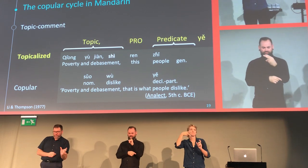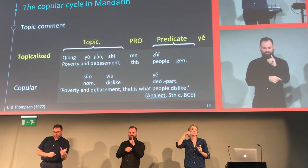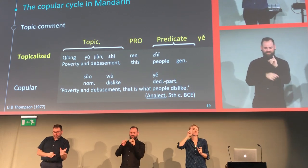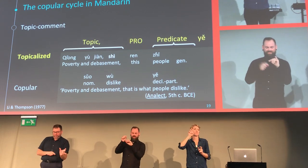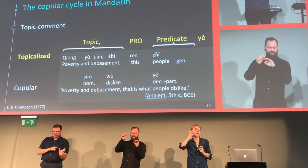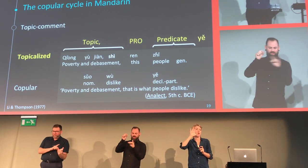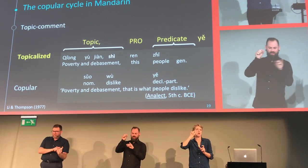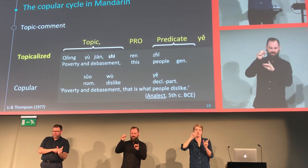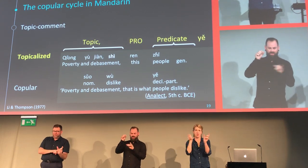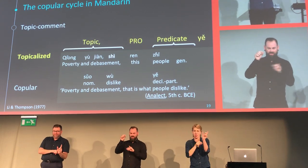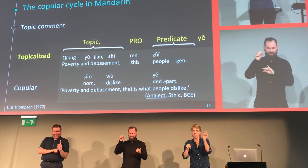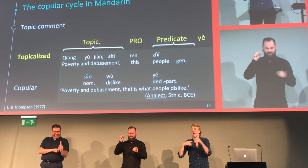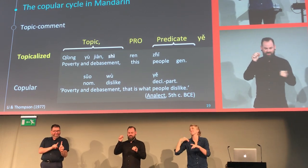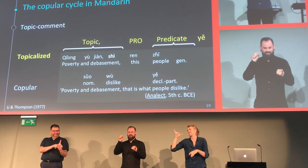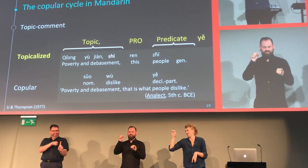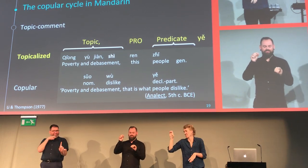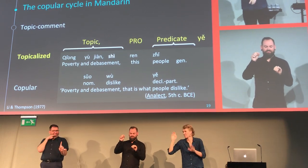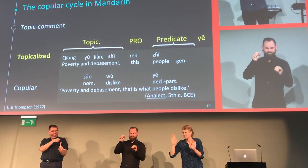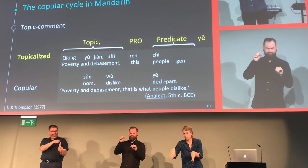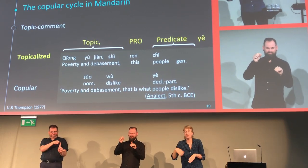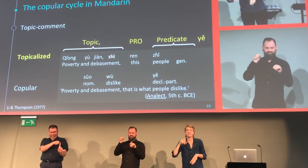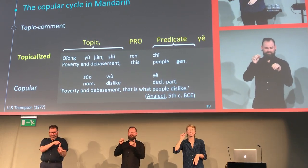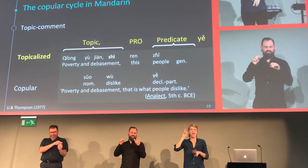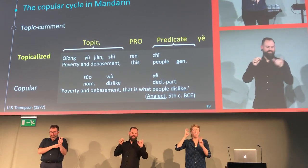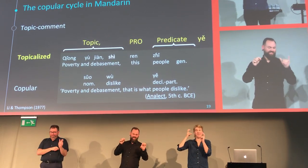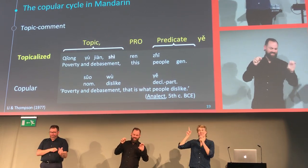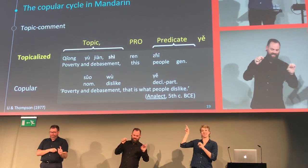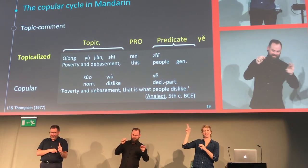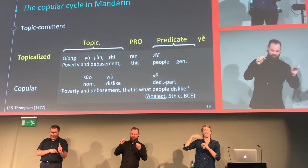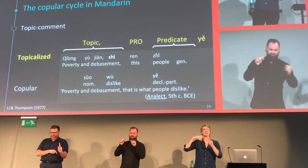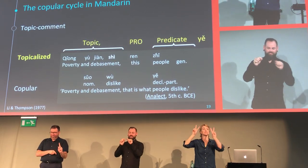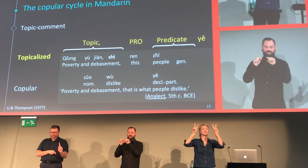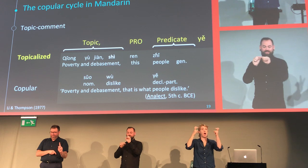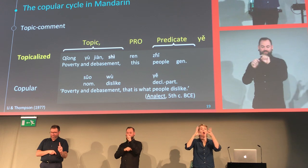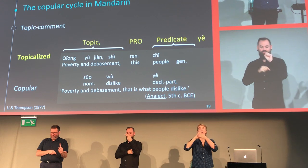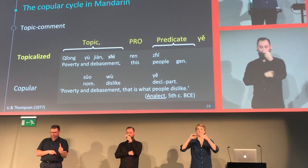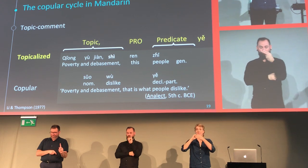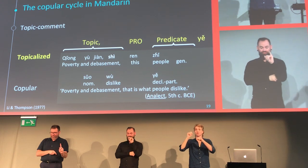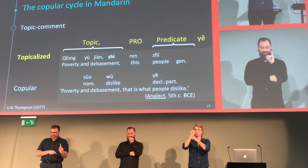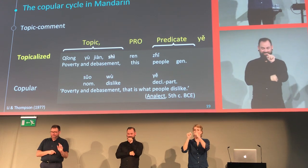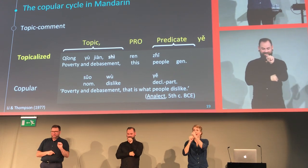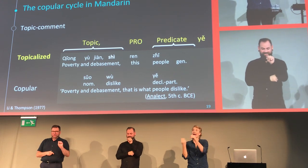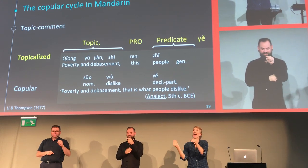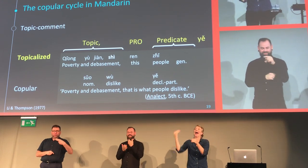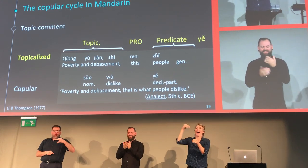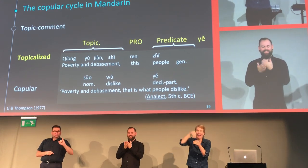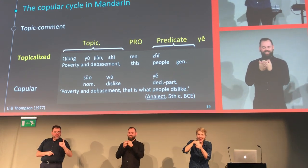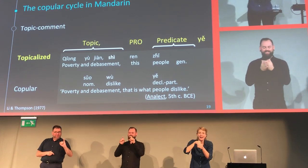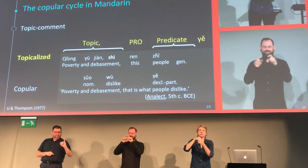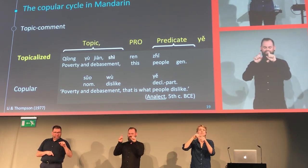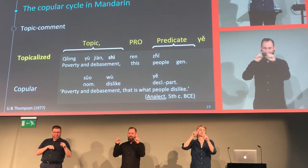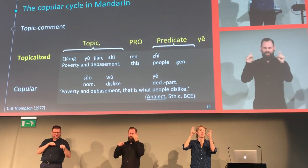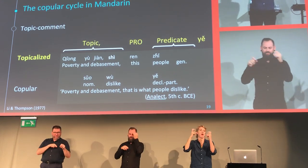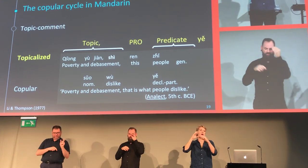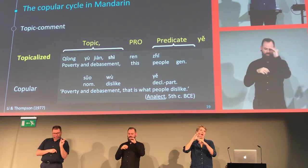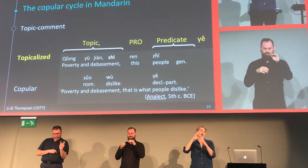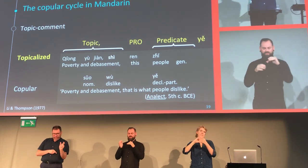And then there's the rest of the utterance. And then in the end you have the particle "ye" like before. So we have a topic-comment structure